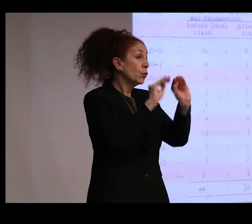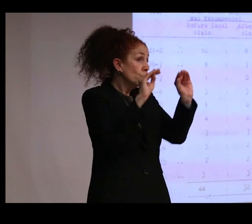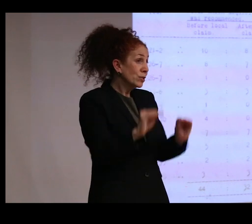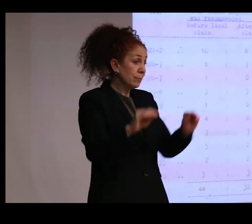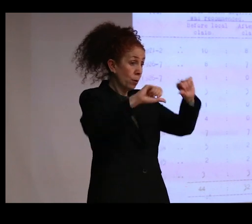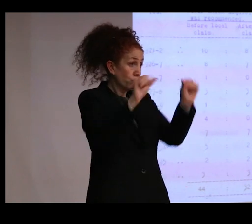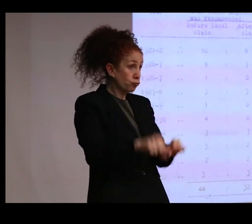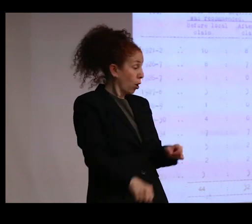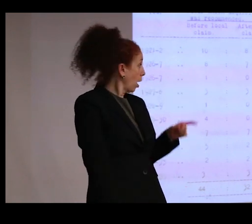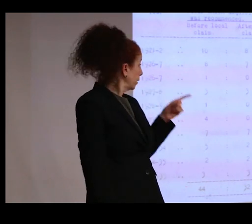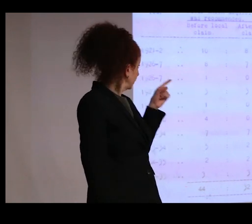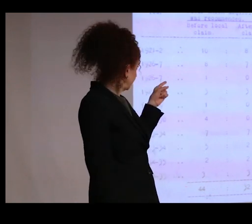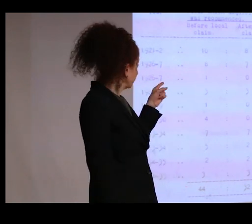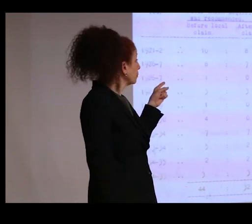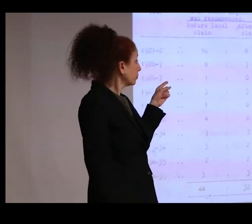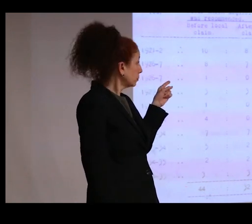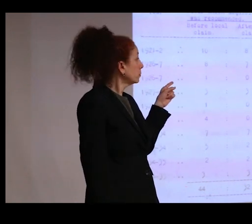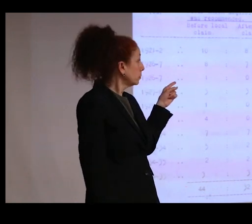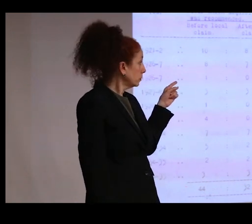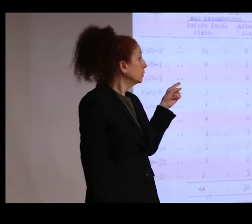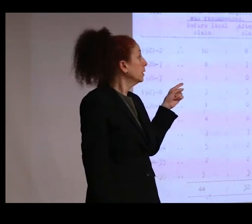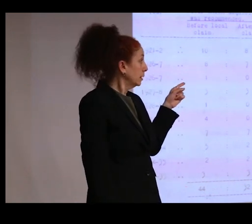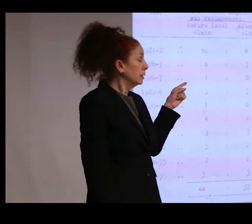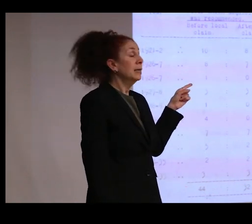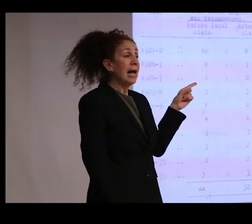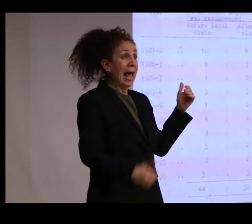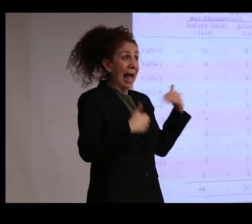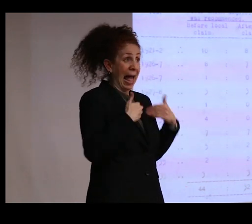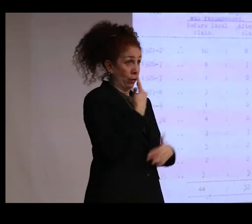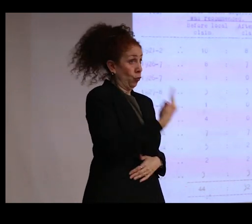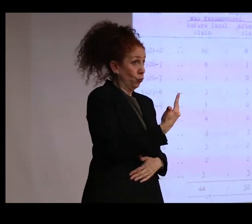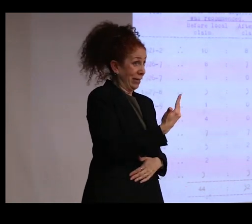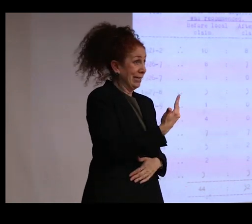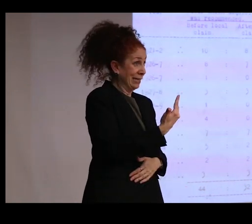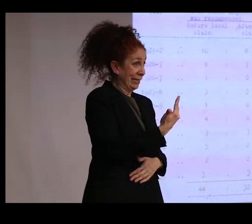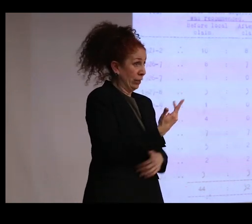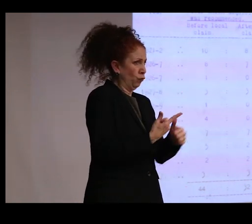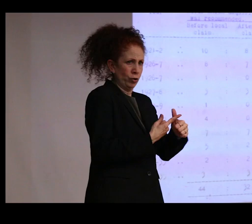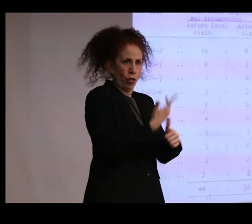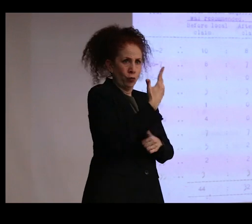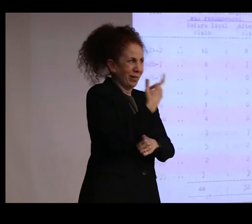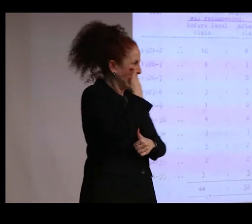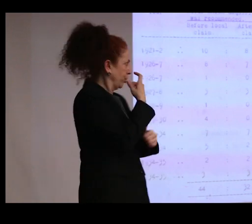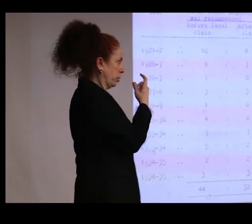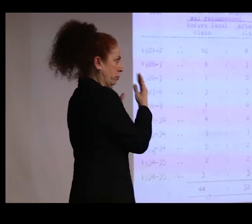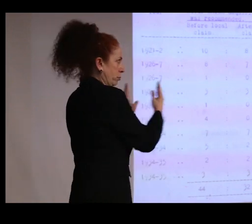Buddhist, Jain, and Hindu, had increased from three-- the ones that you saw-- "saw"--